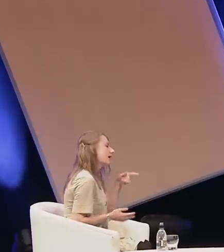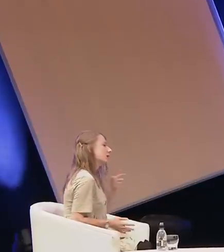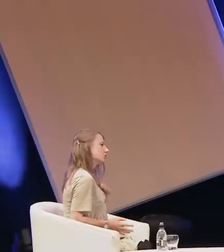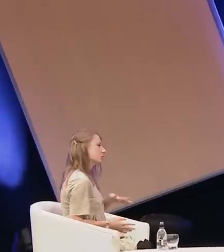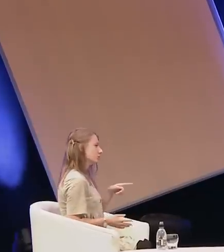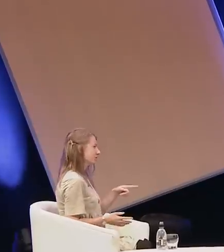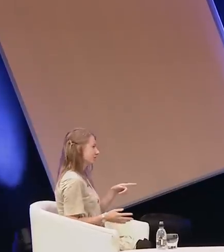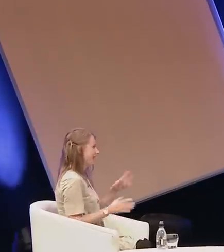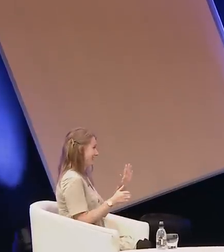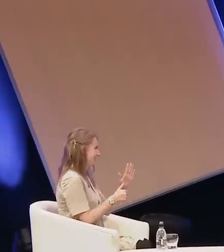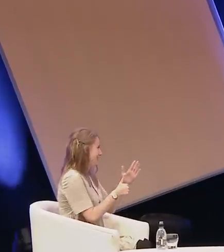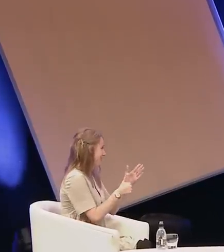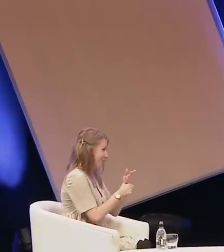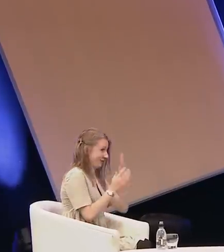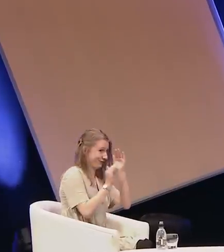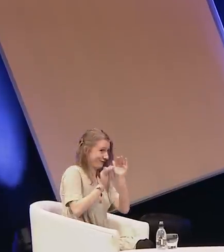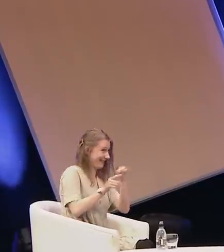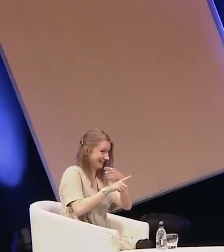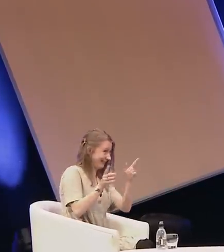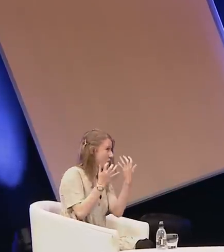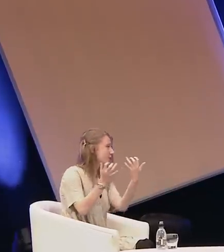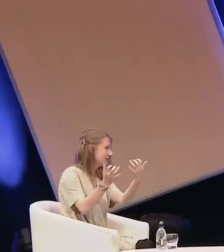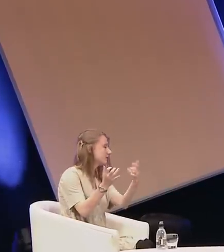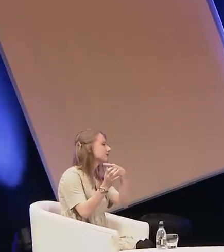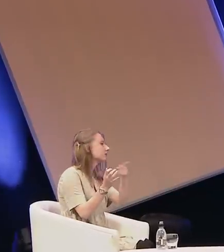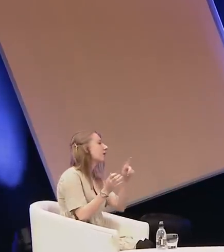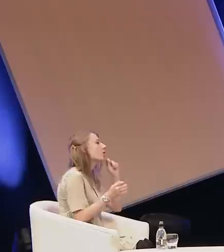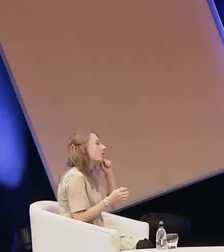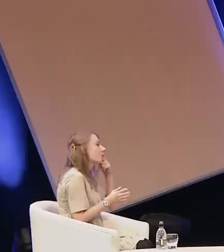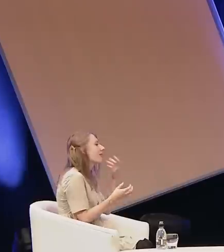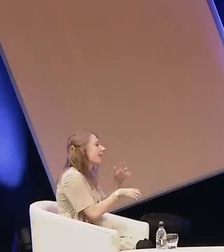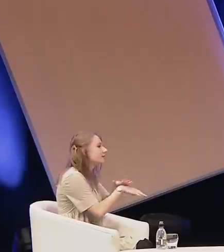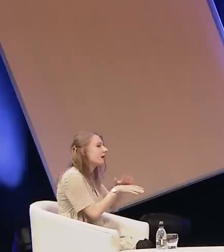actually first let me remind everyone in the audience that we will have time for questions